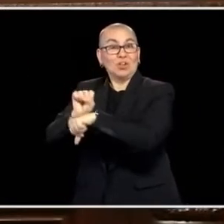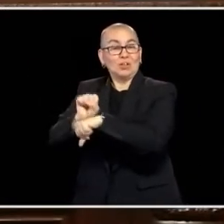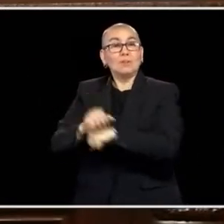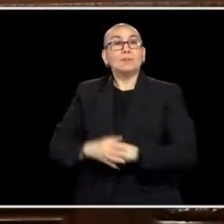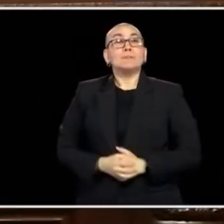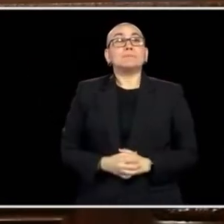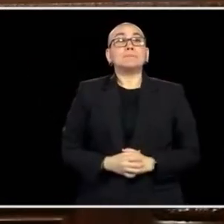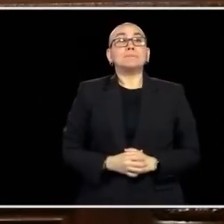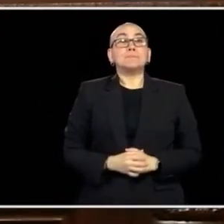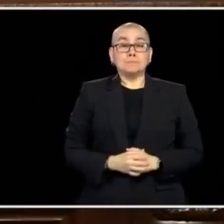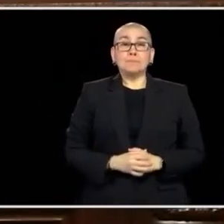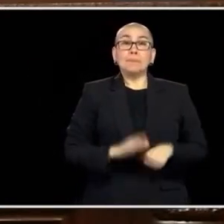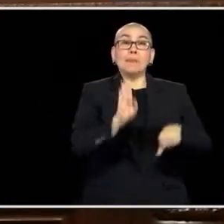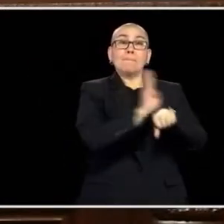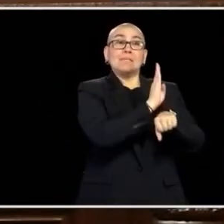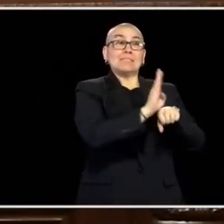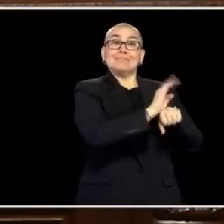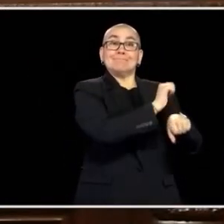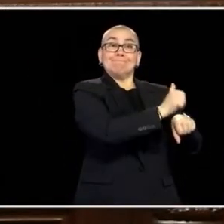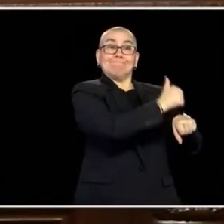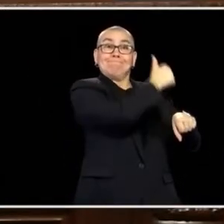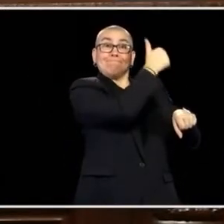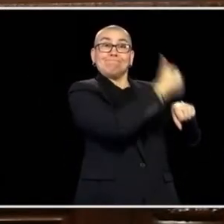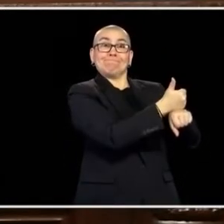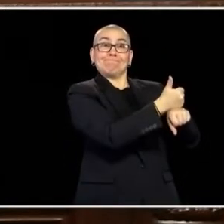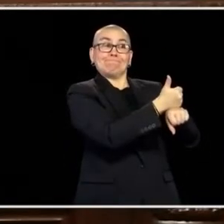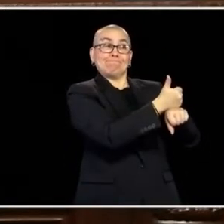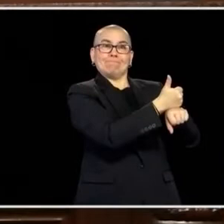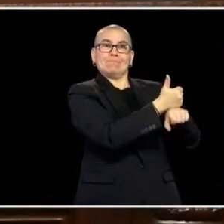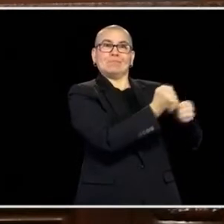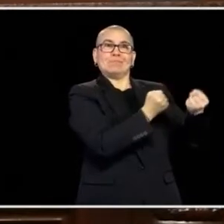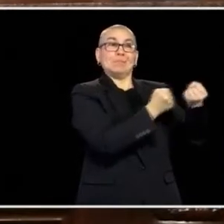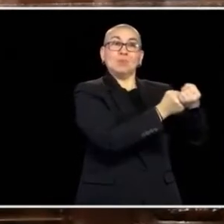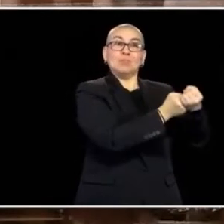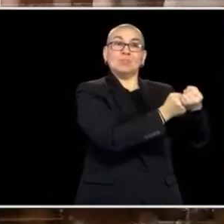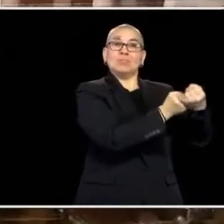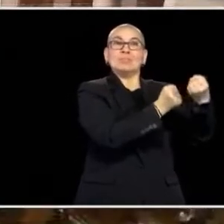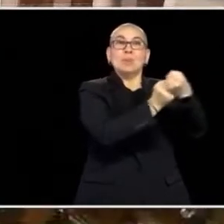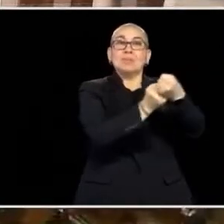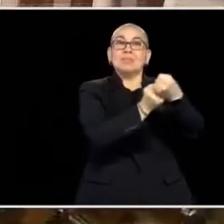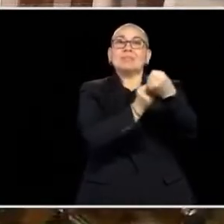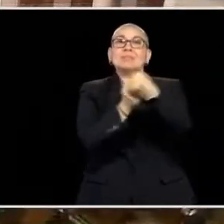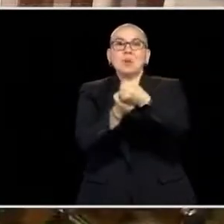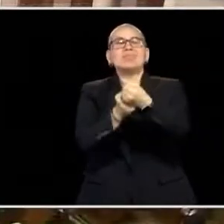CAN START THE BUSINESSES THEY WANT TO. PASS THIS PAID FAMILY LEAVE BILL AND LET'S MAKE A DIFFERENCE.